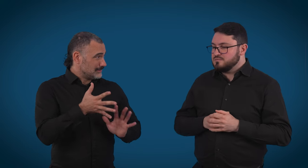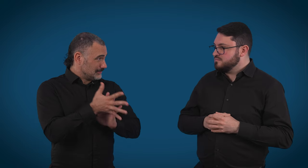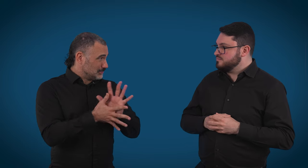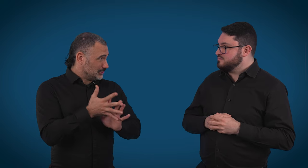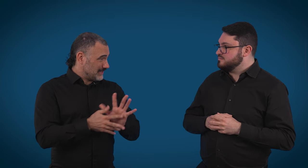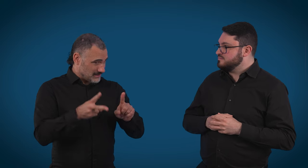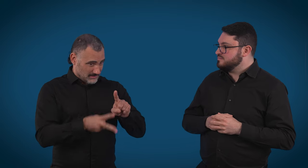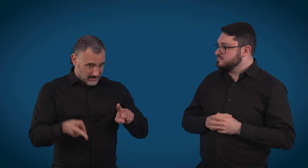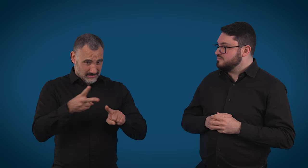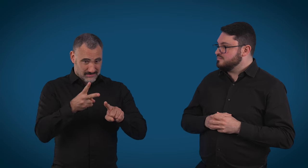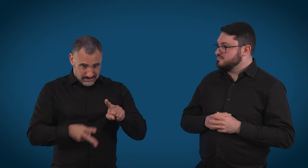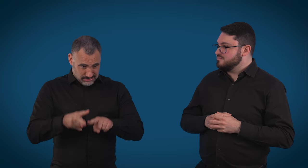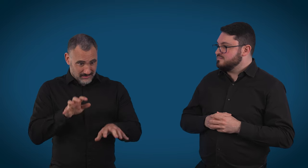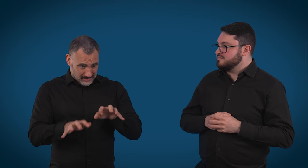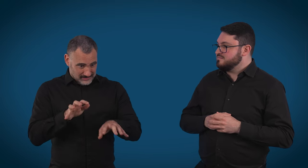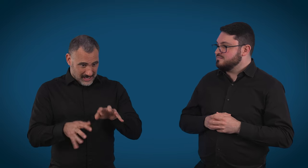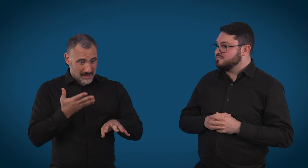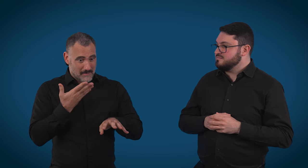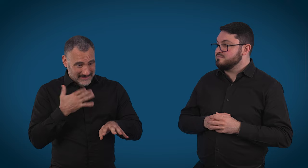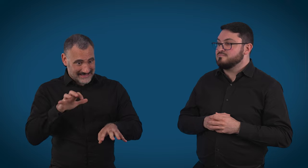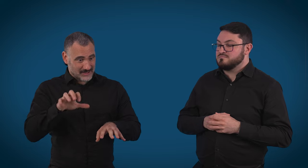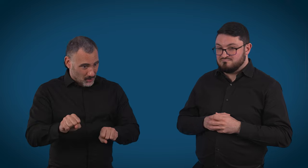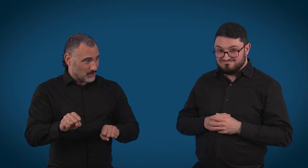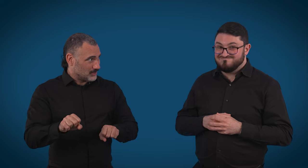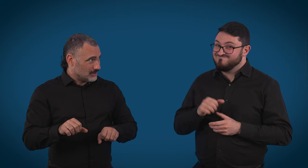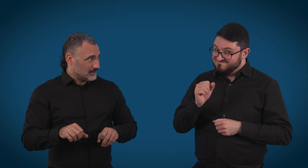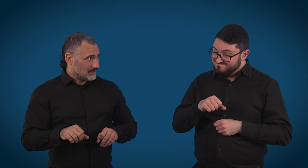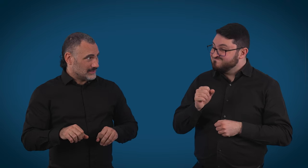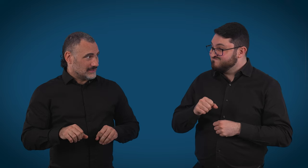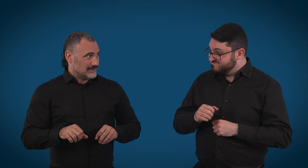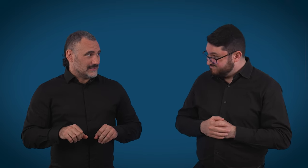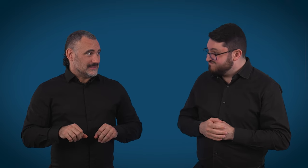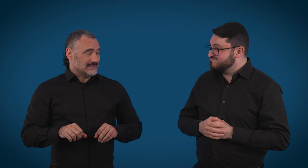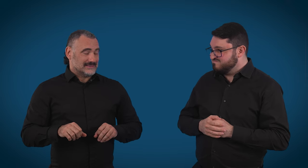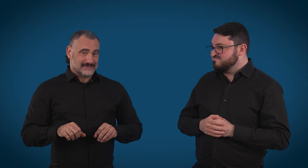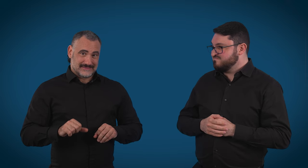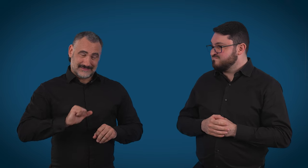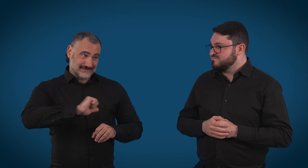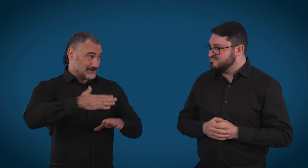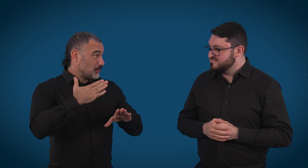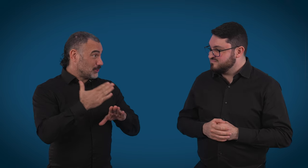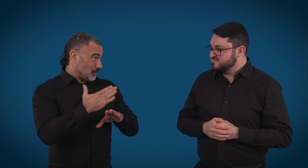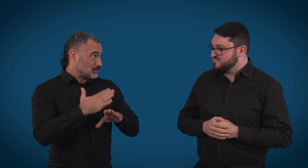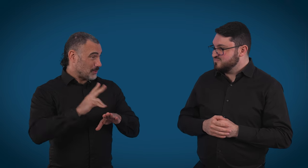You have to just type that out over and over again? Yes. - Oh, my gosh. So, your job ranges from